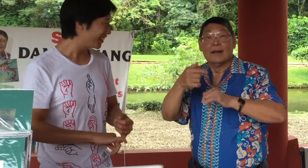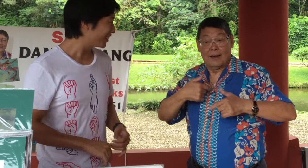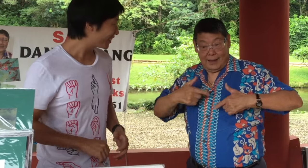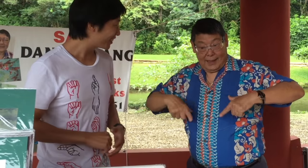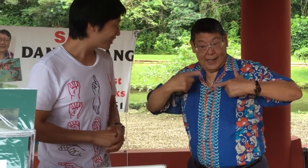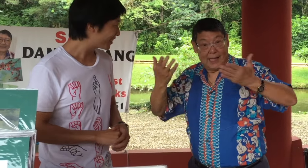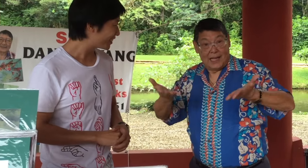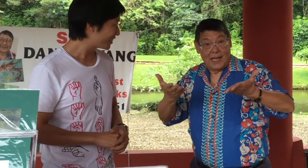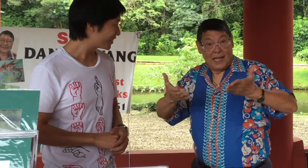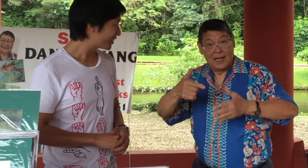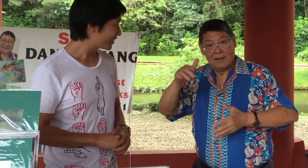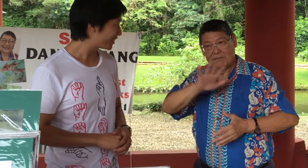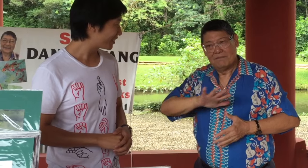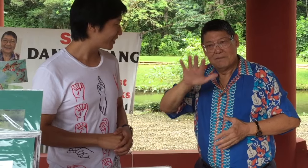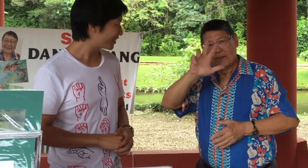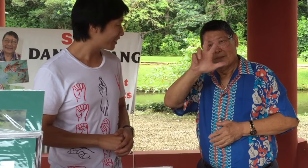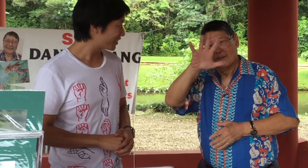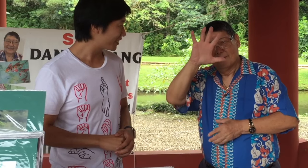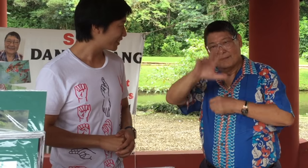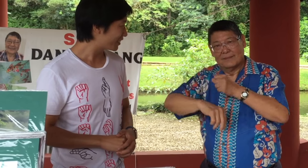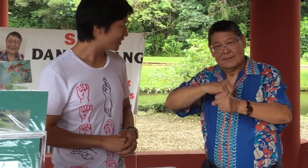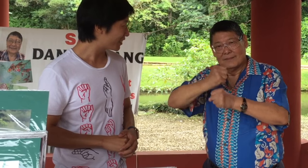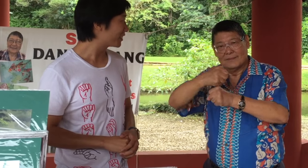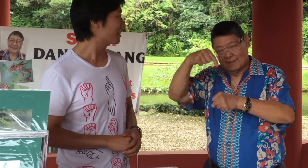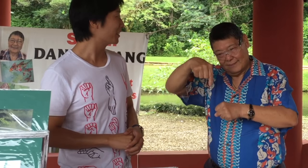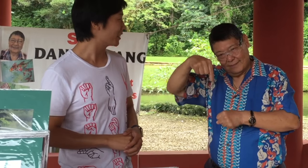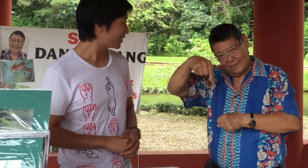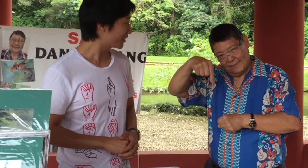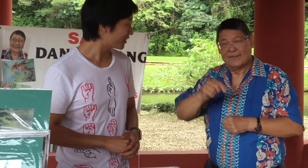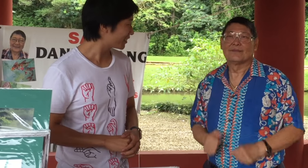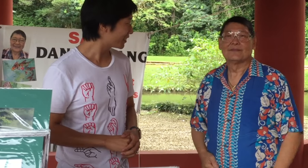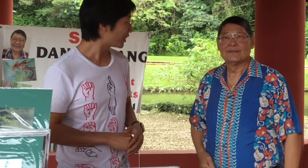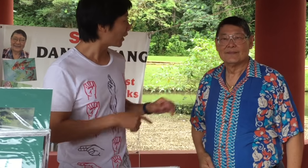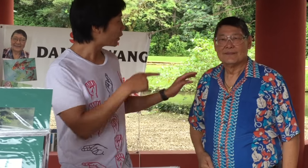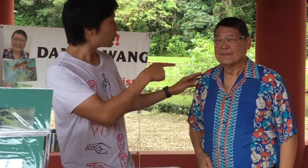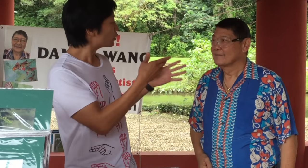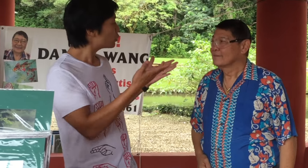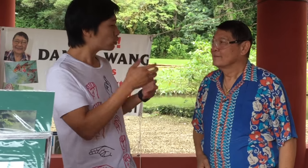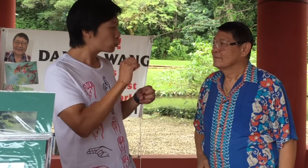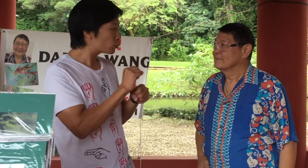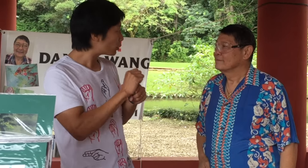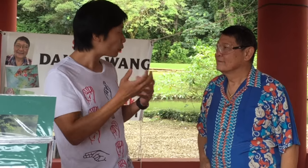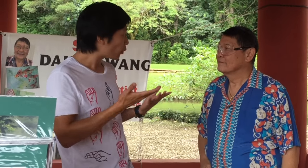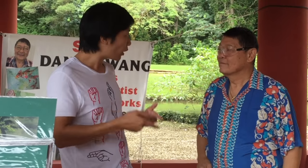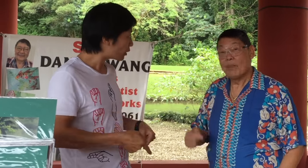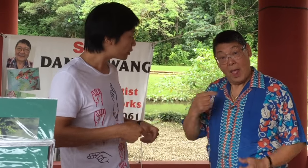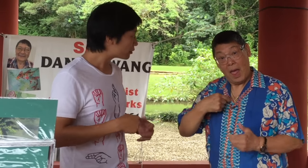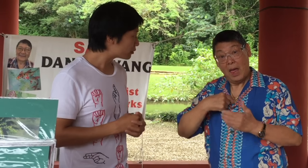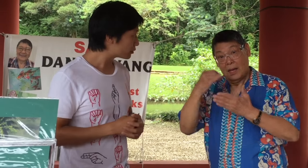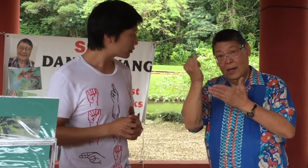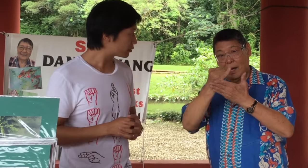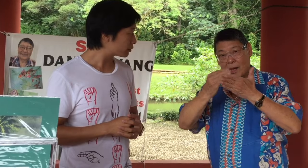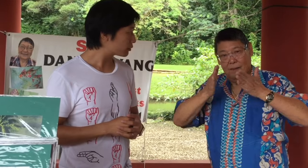I've been living in Hawaii for about 35 years. What is your profession?